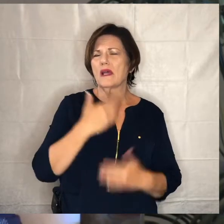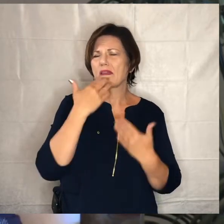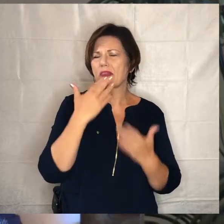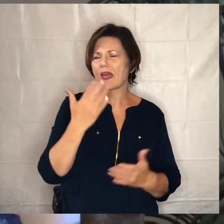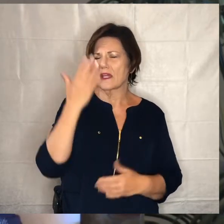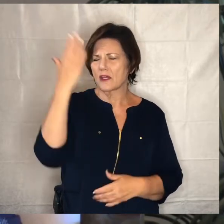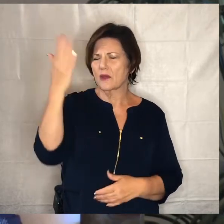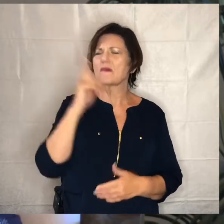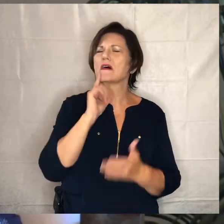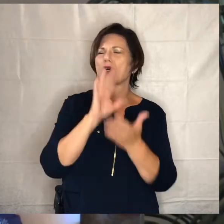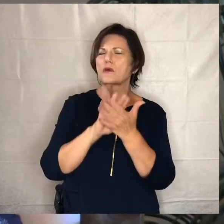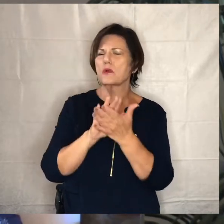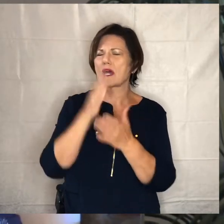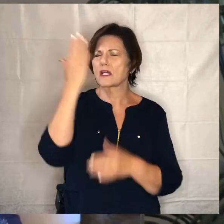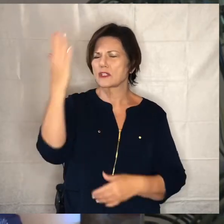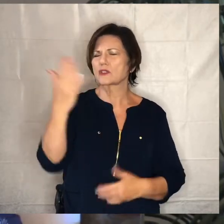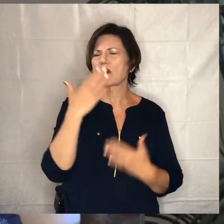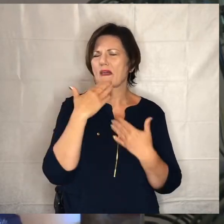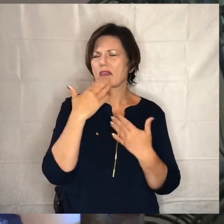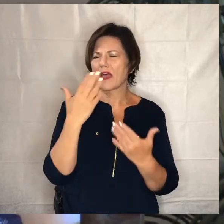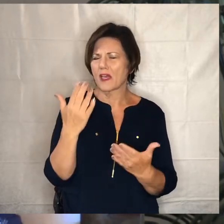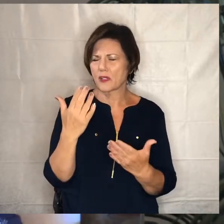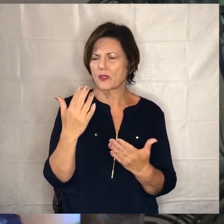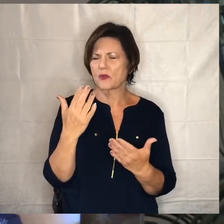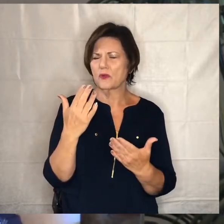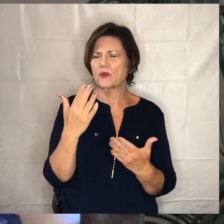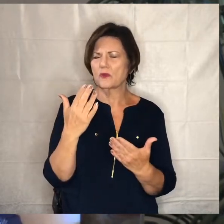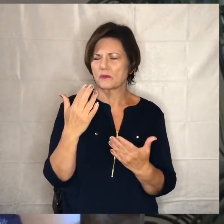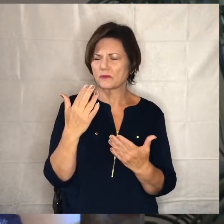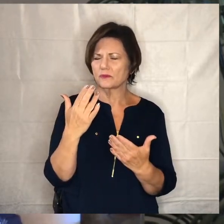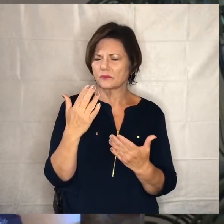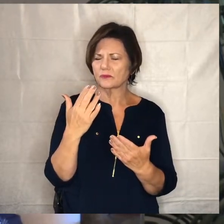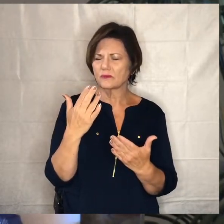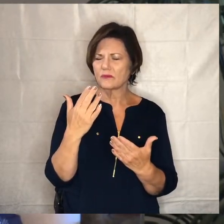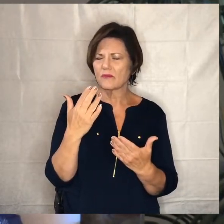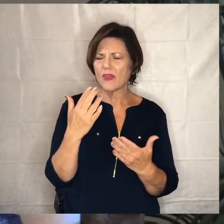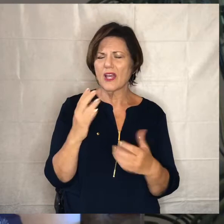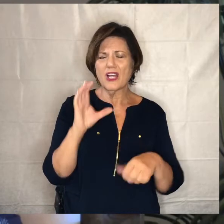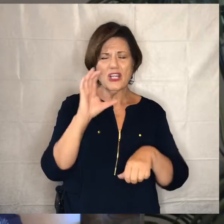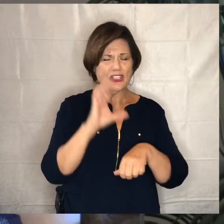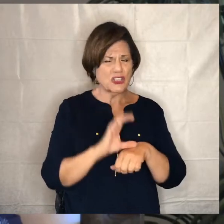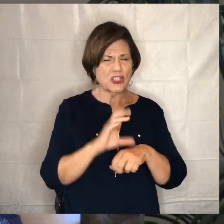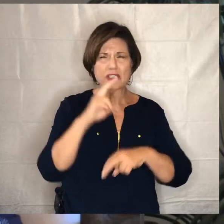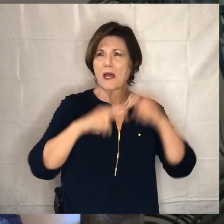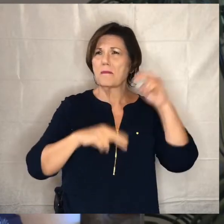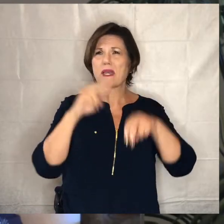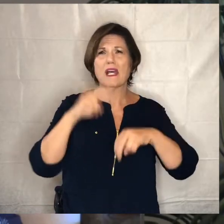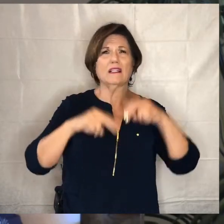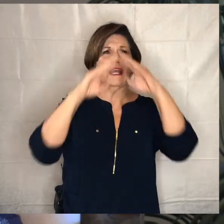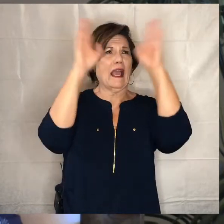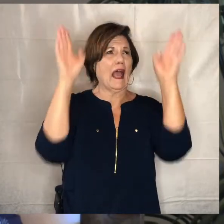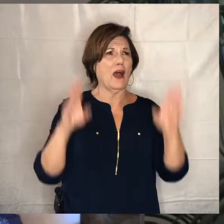we praise you we thank you that the church is not a building that